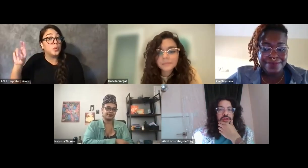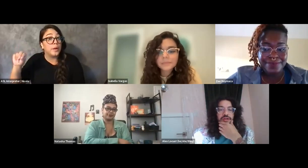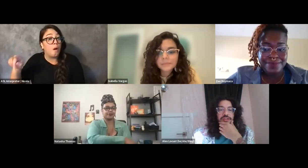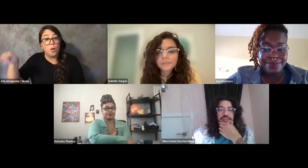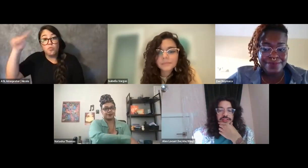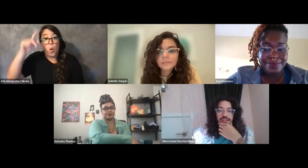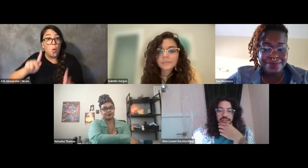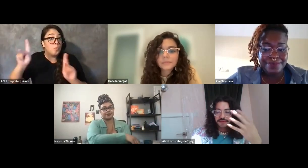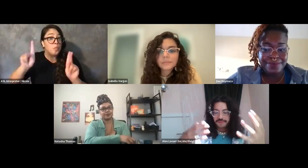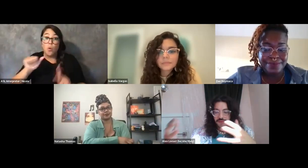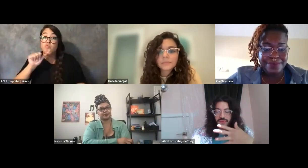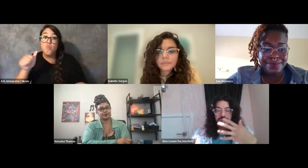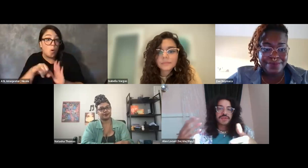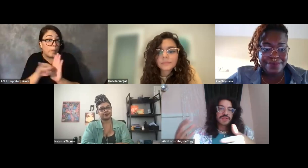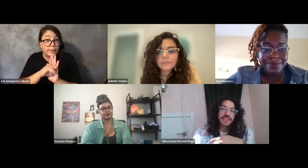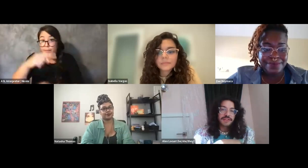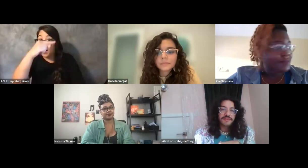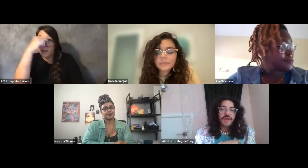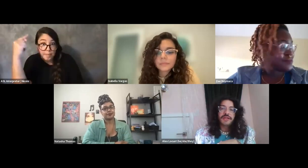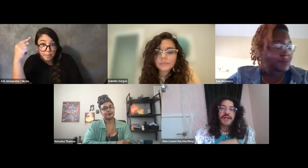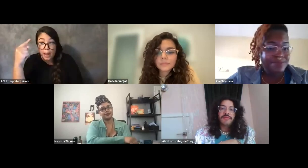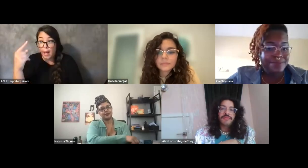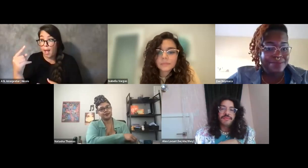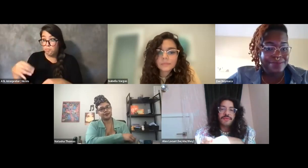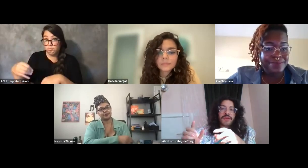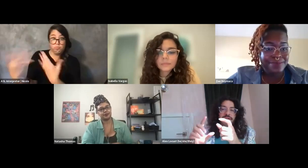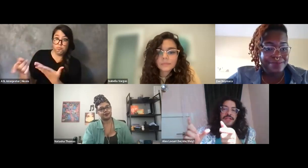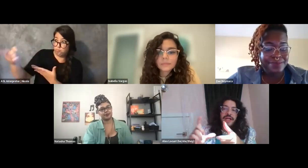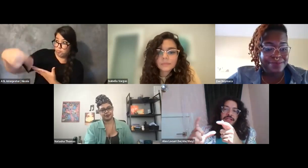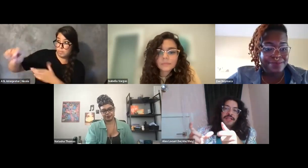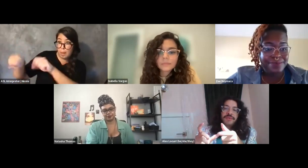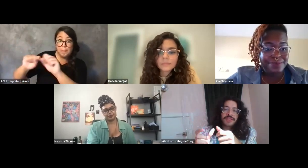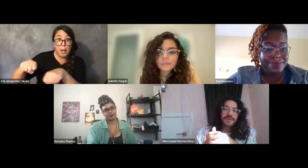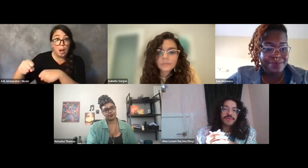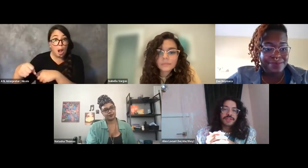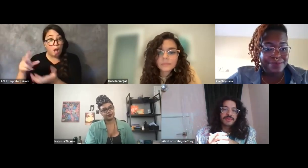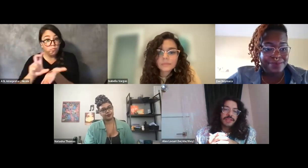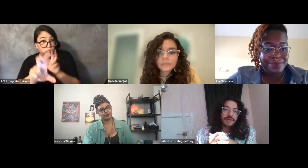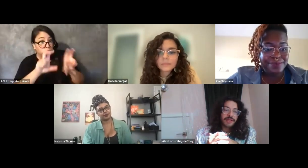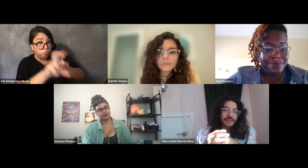for like resourcing, right, tied in with somebody was speaking